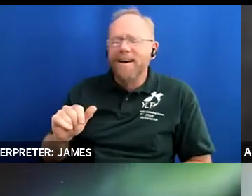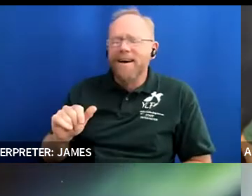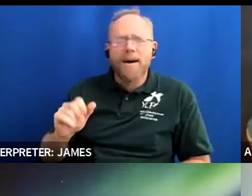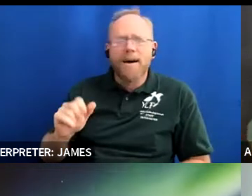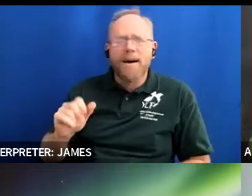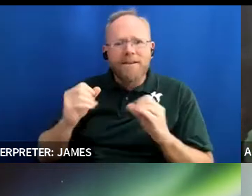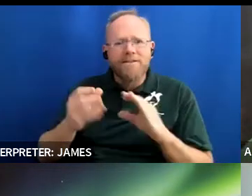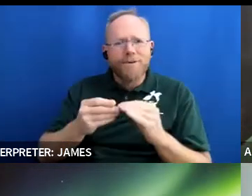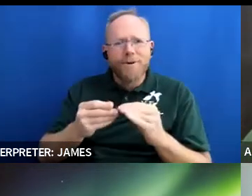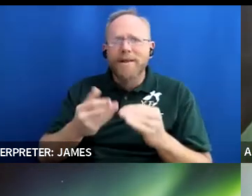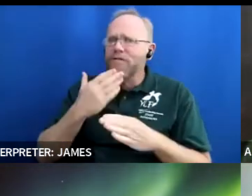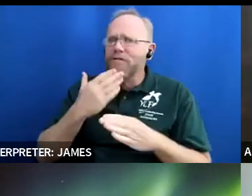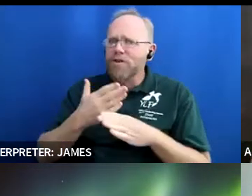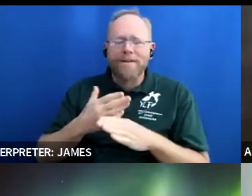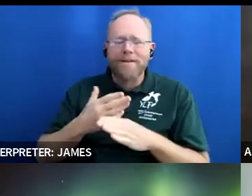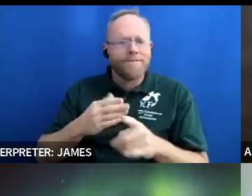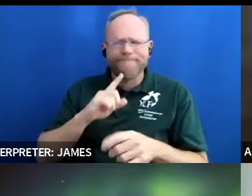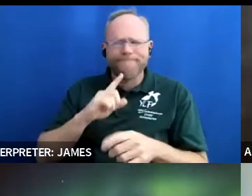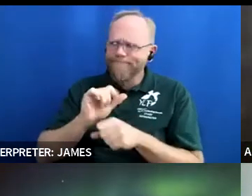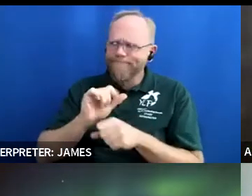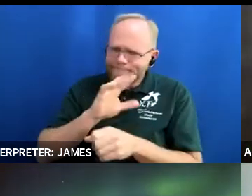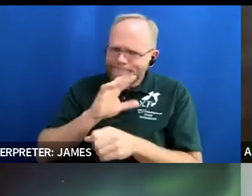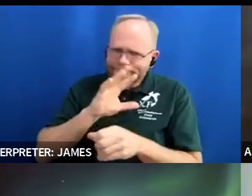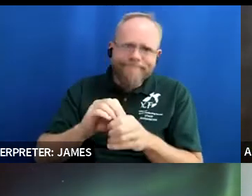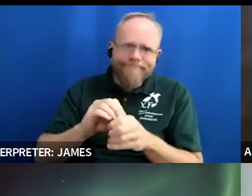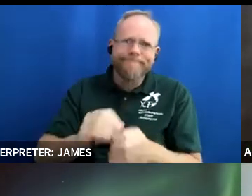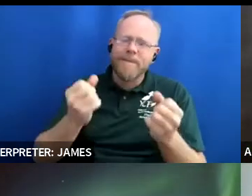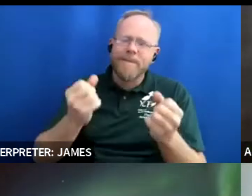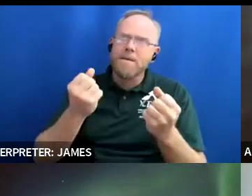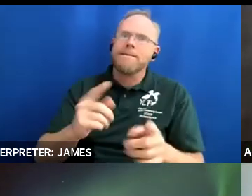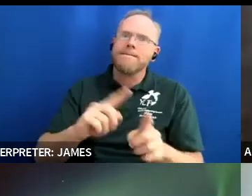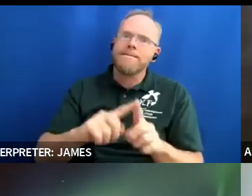definitely sound like you've been involved in a lot of different things so that's fantastic